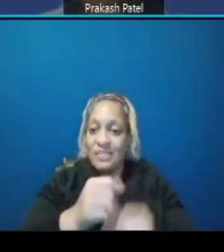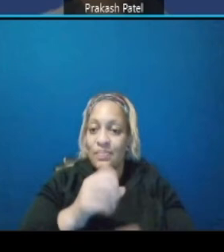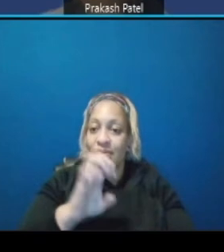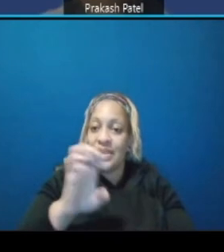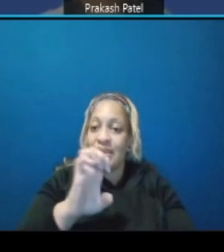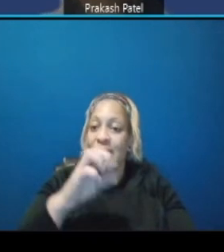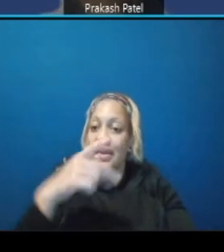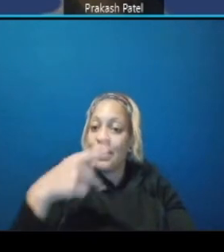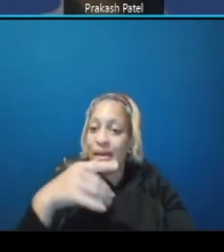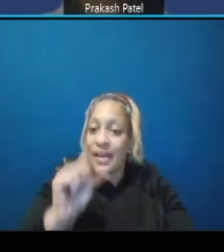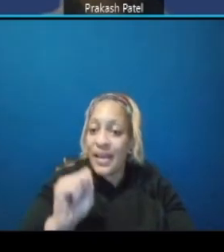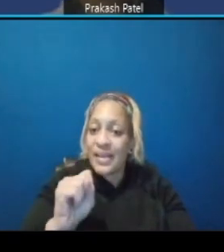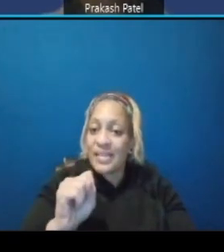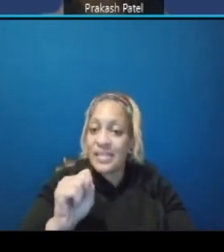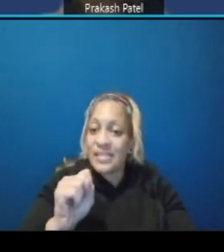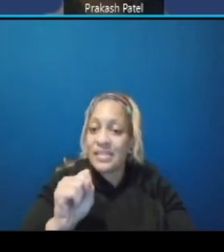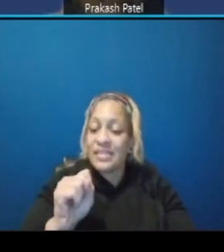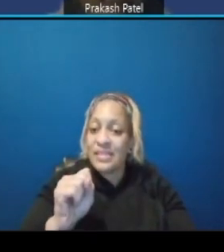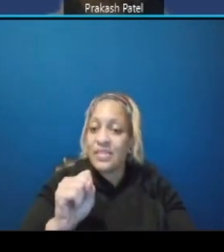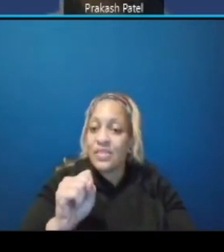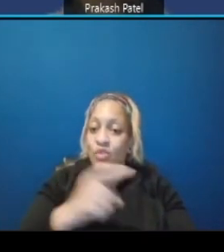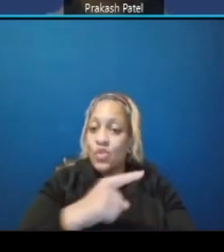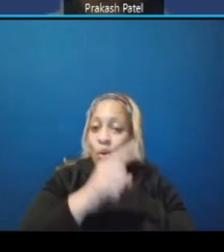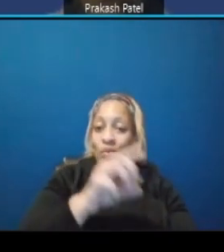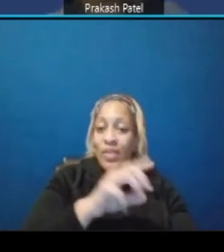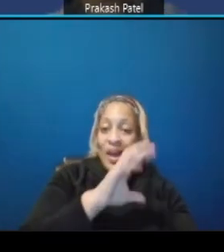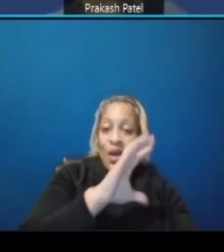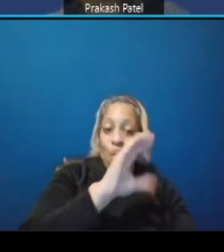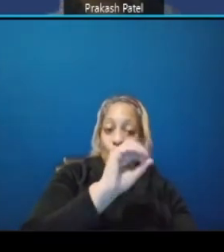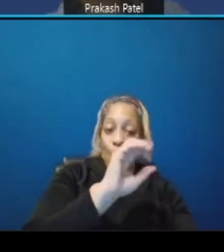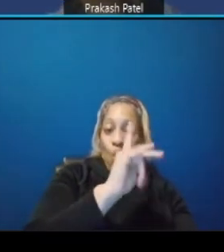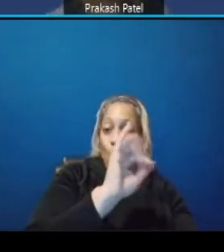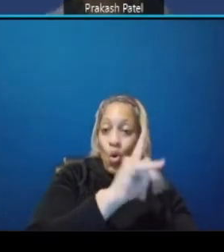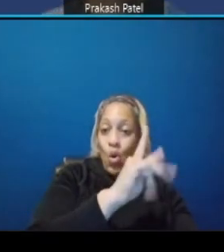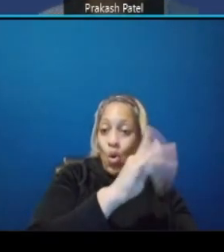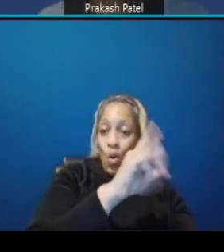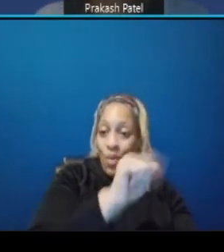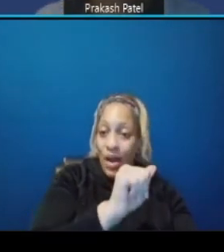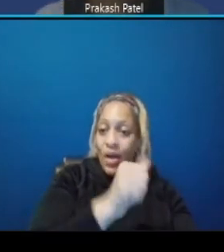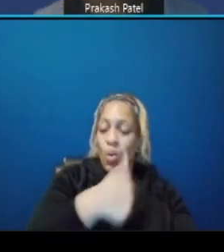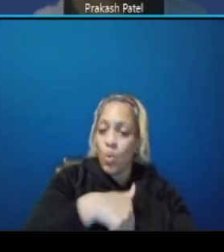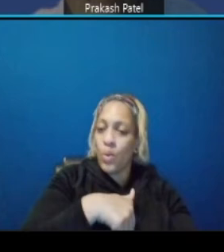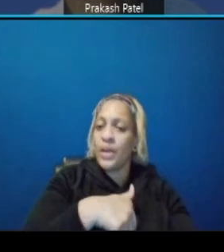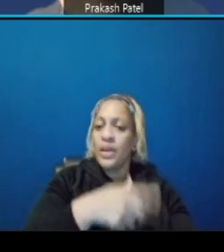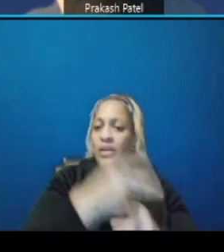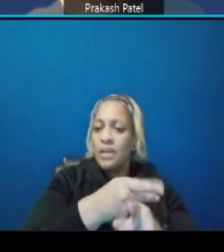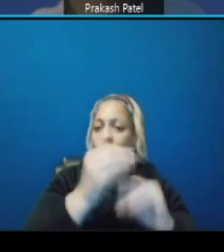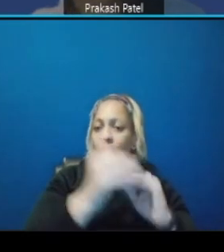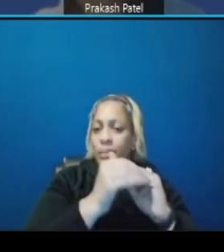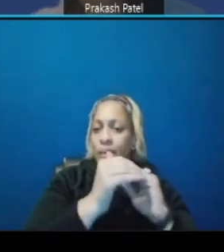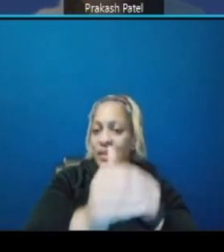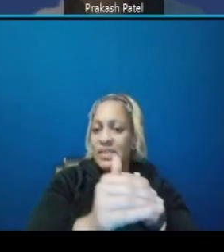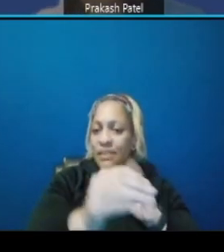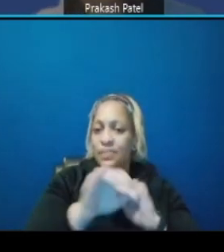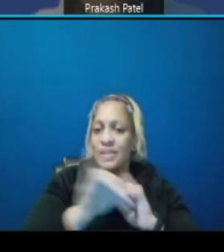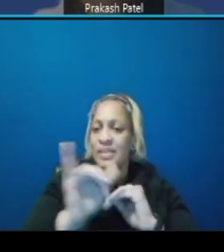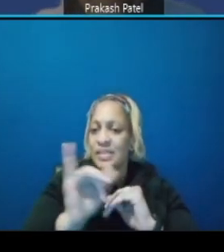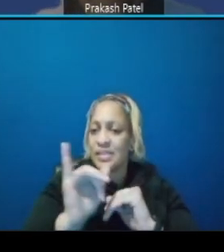west west of oklahoma is we are maintaining same as same as what is what is out there